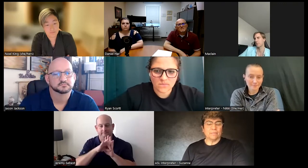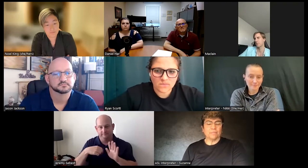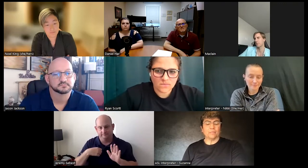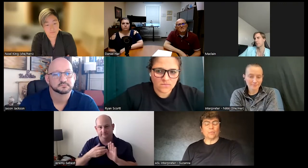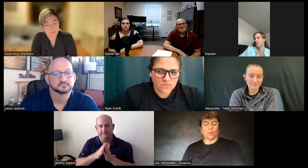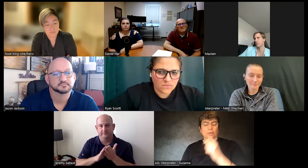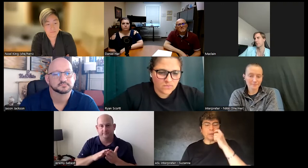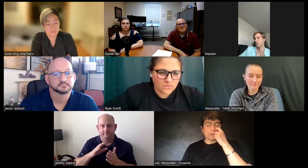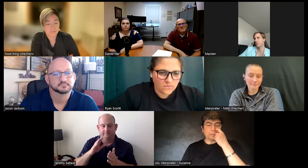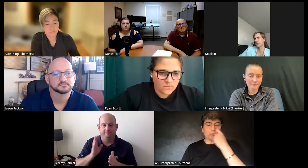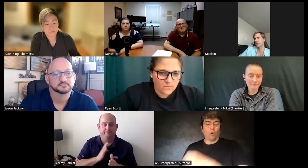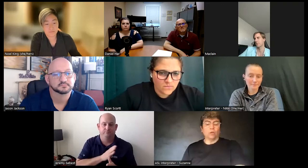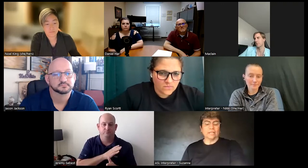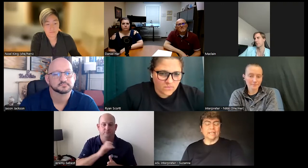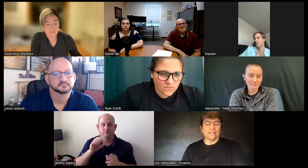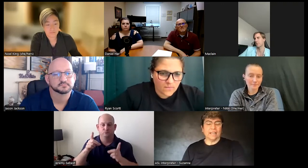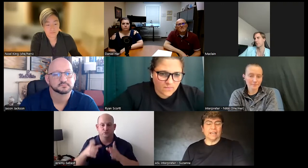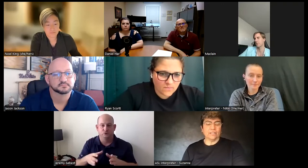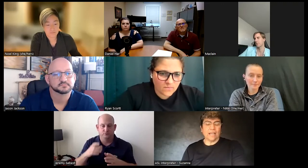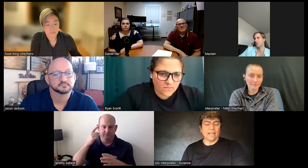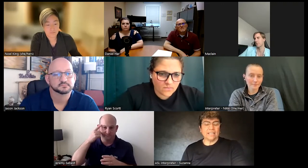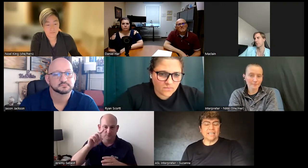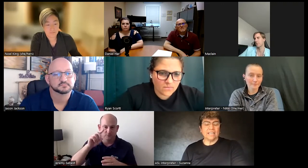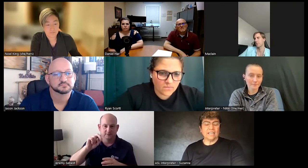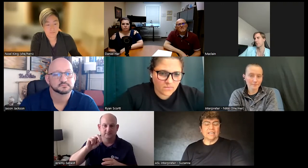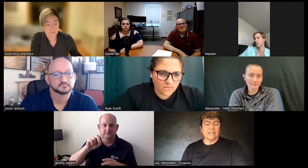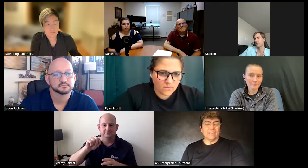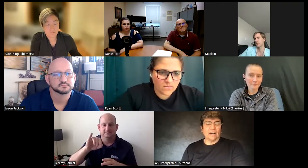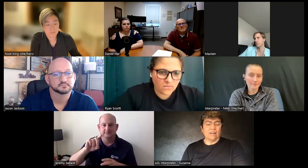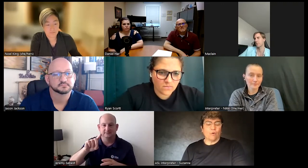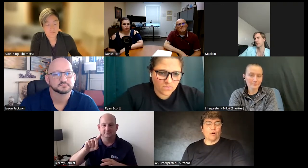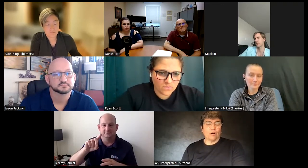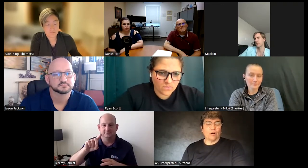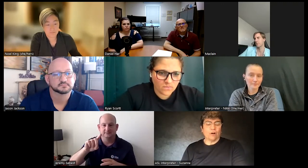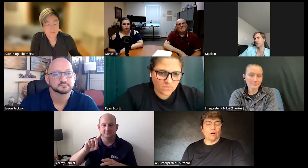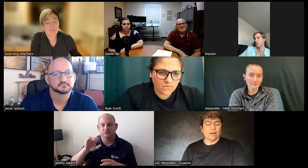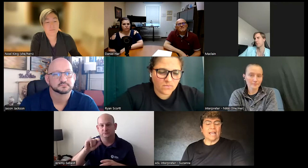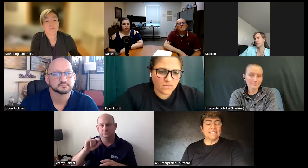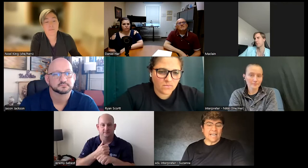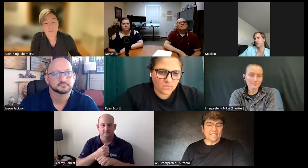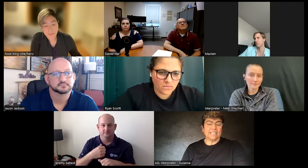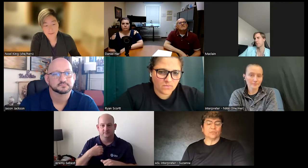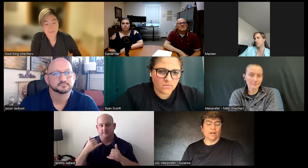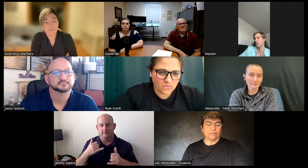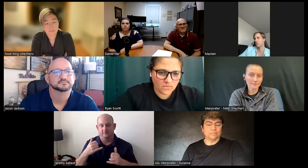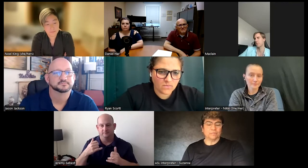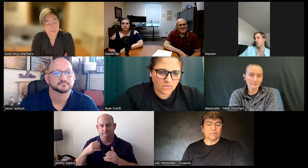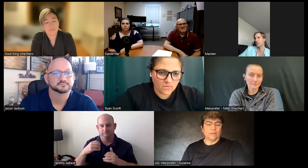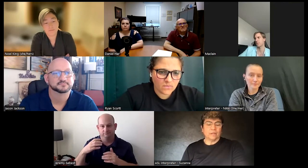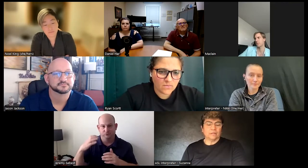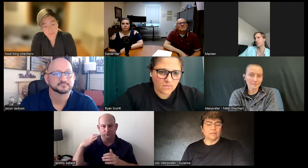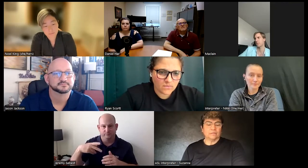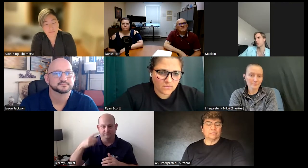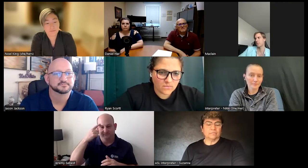work role in the NAD for ntid as well